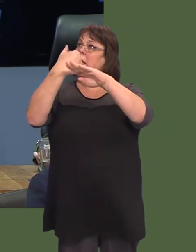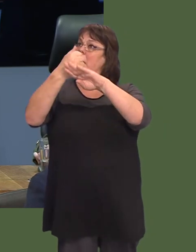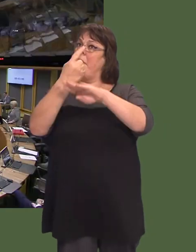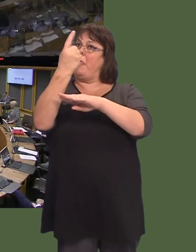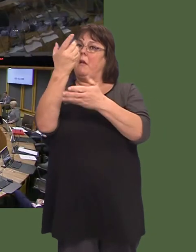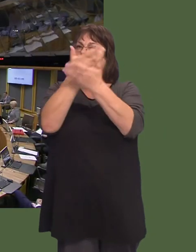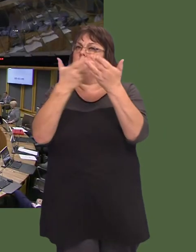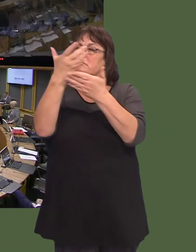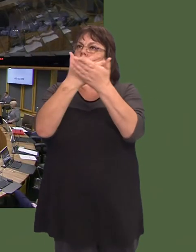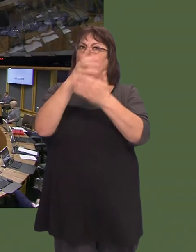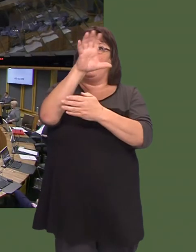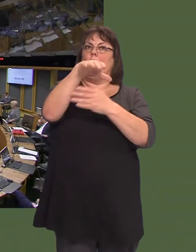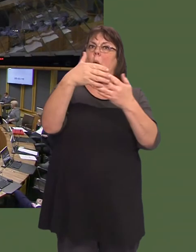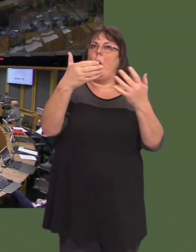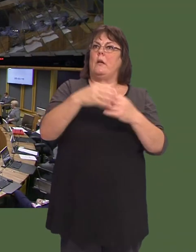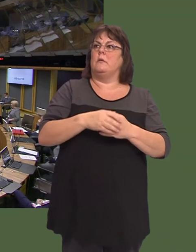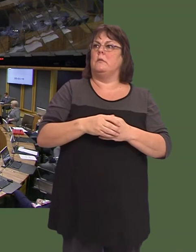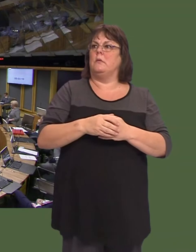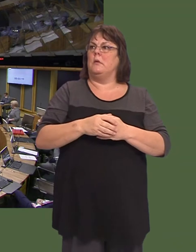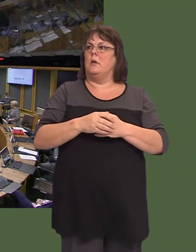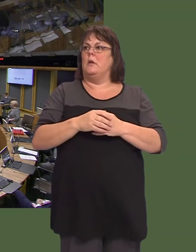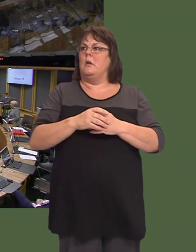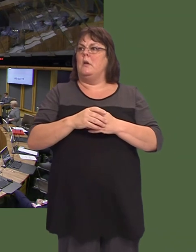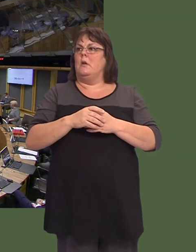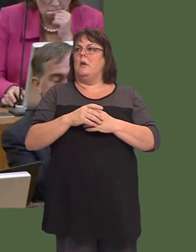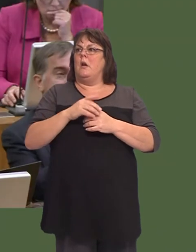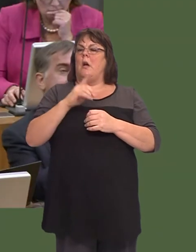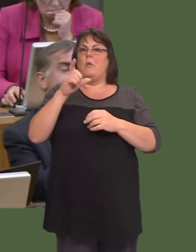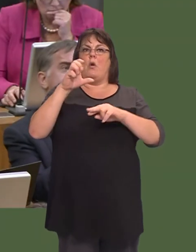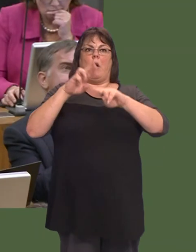location of the new unit, and, in that time, neither Cardiff nor Bristol have got any closer